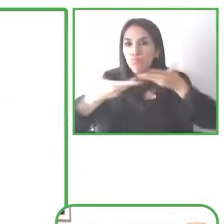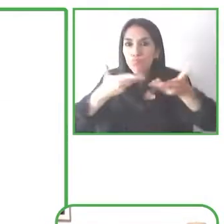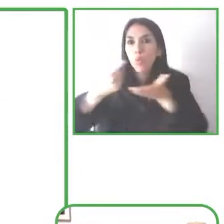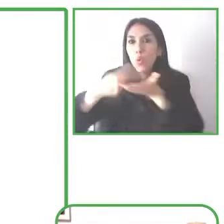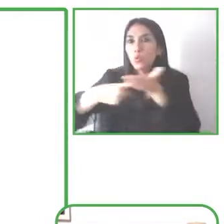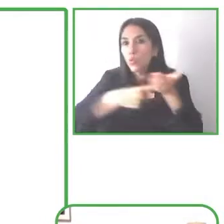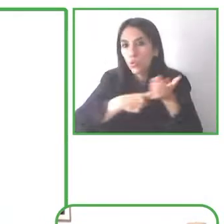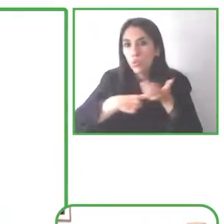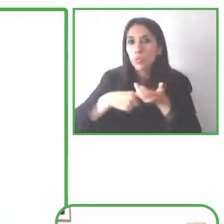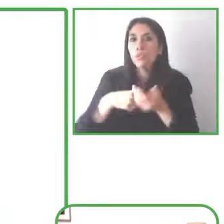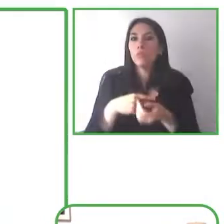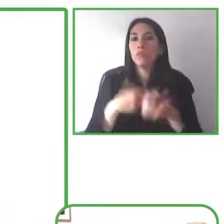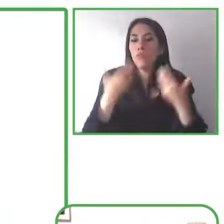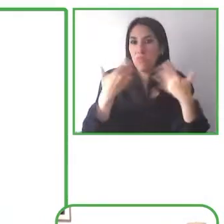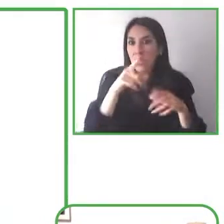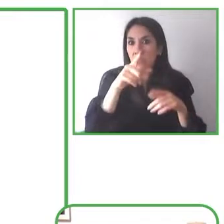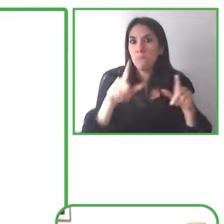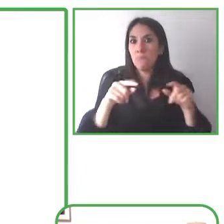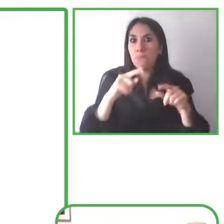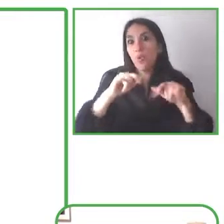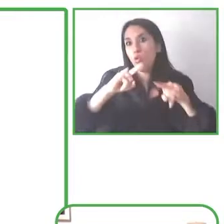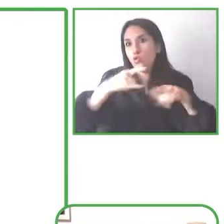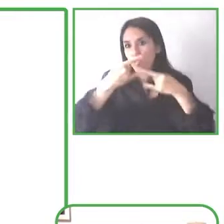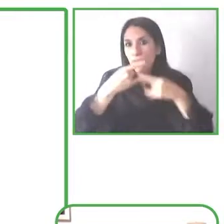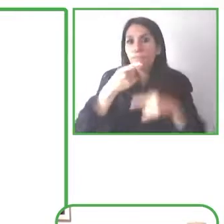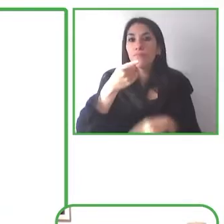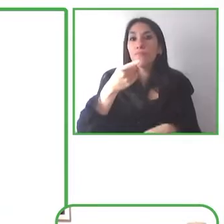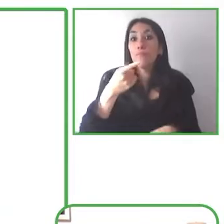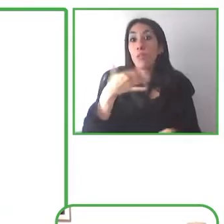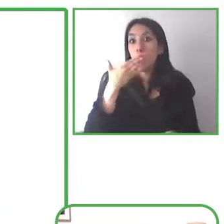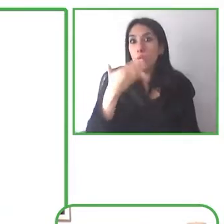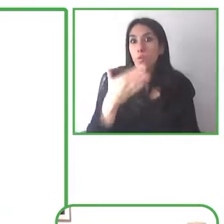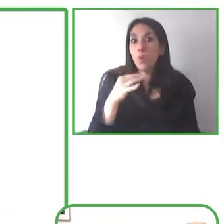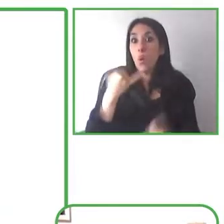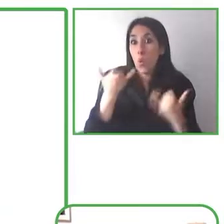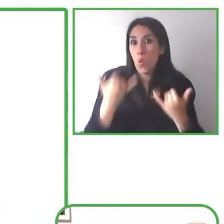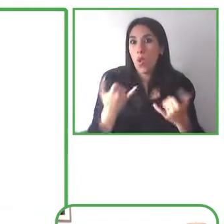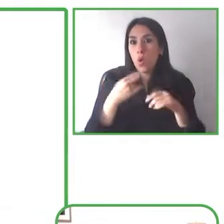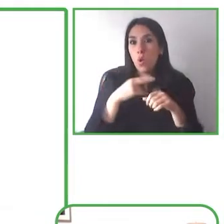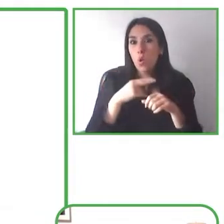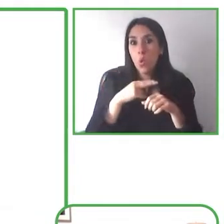people than just the two of them of course it's widely available across Android in many